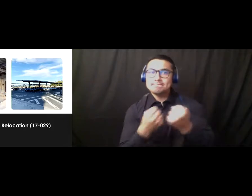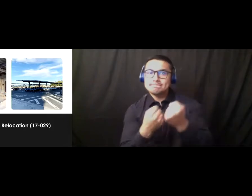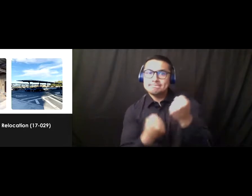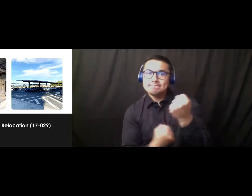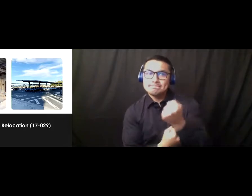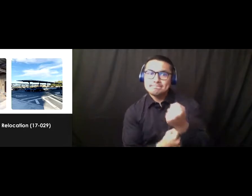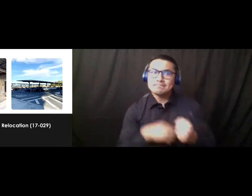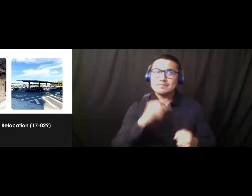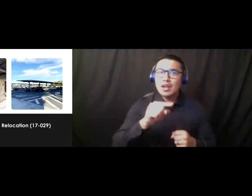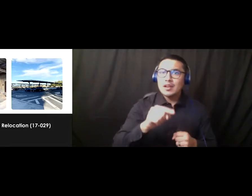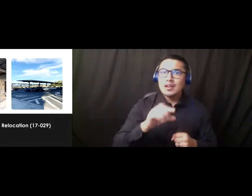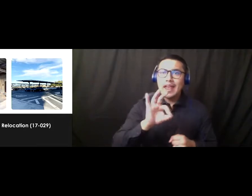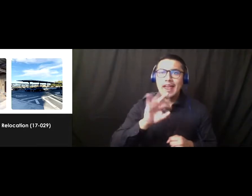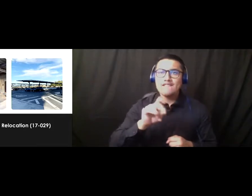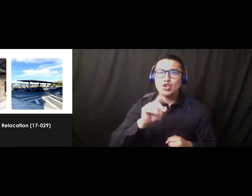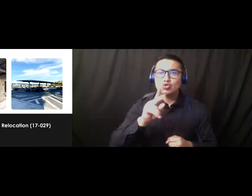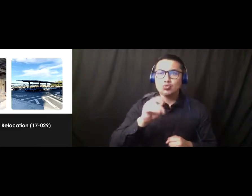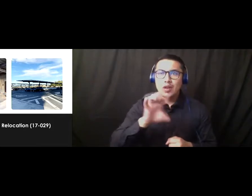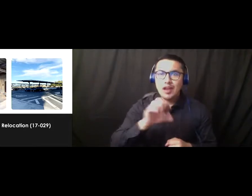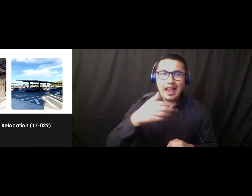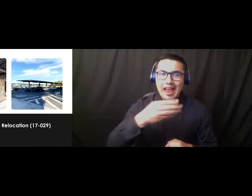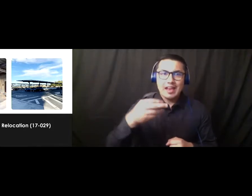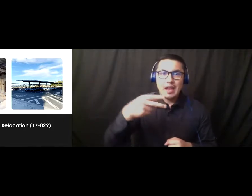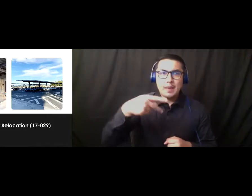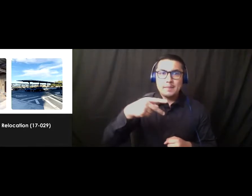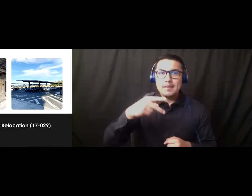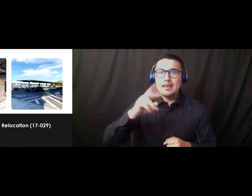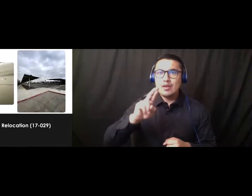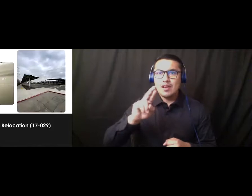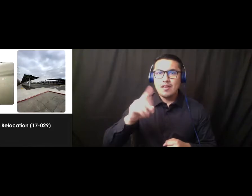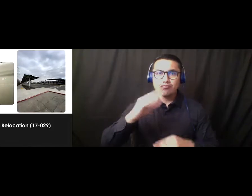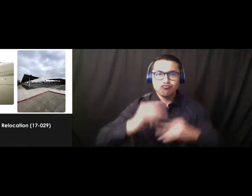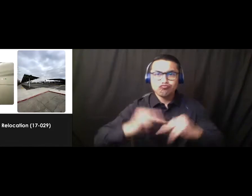project. This project is intended to provide main utilities to all the new buildings,